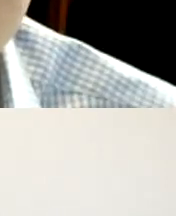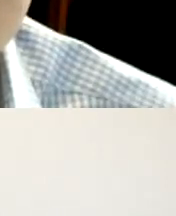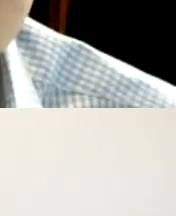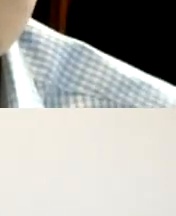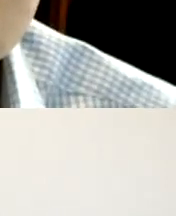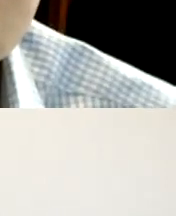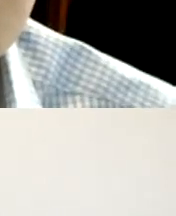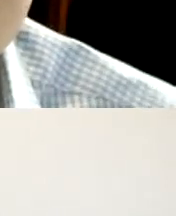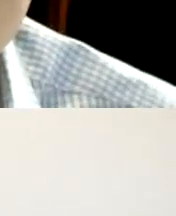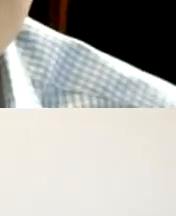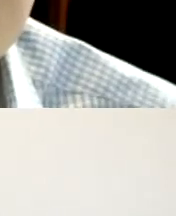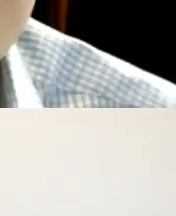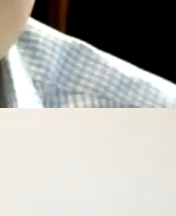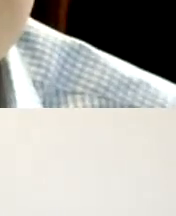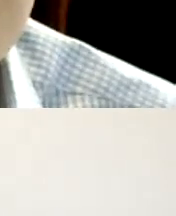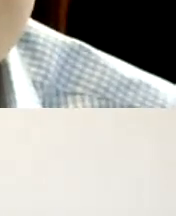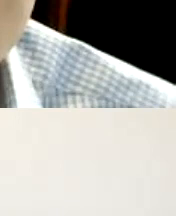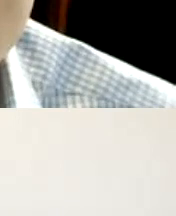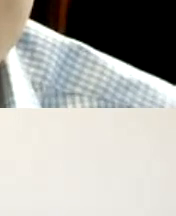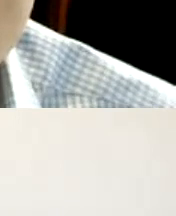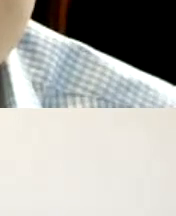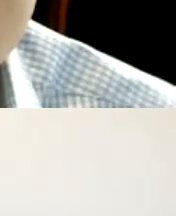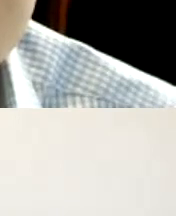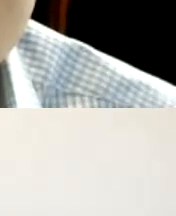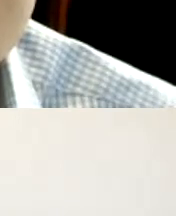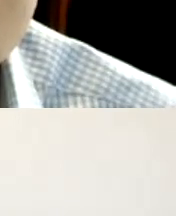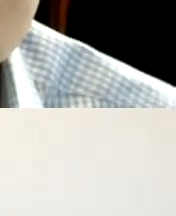and technology and the same for how familiar with disability rights Florida